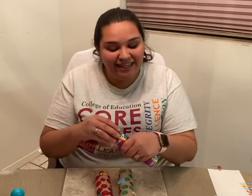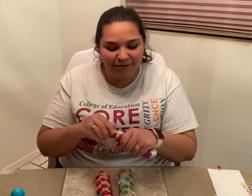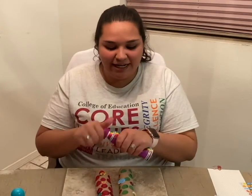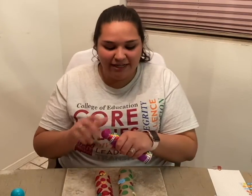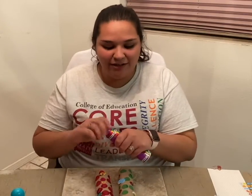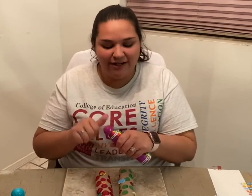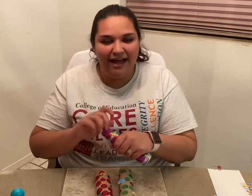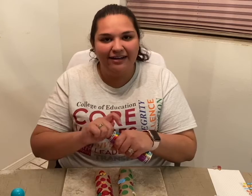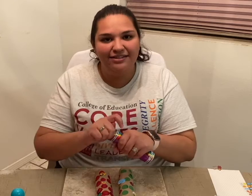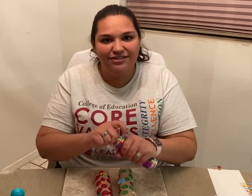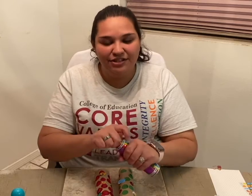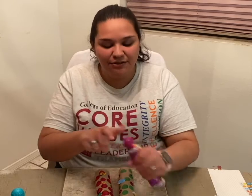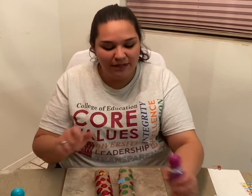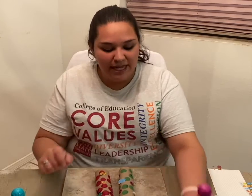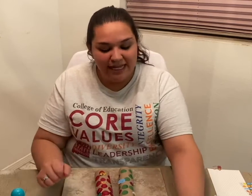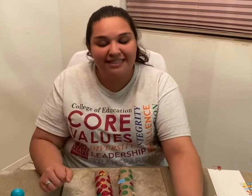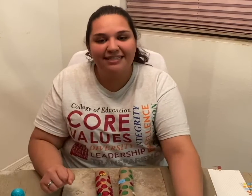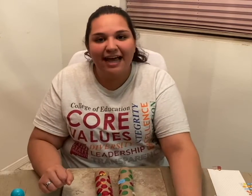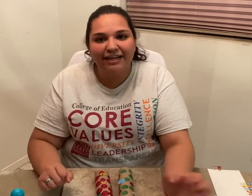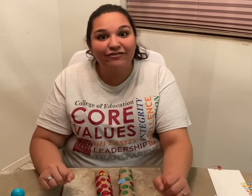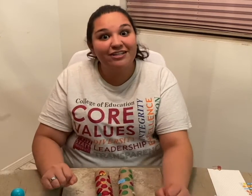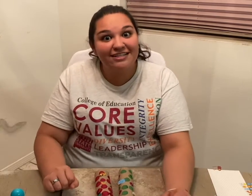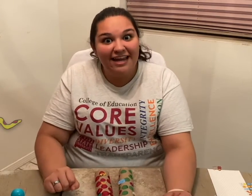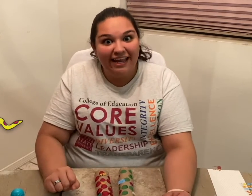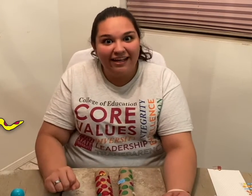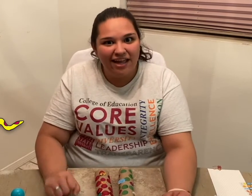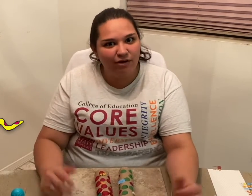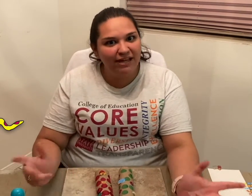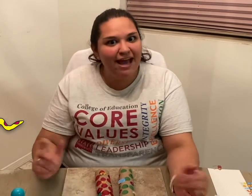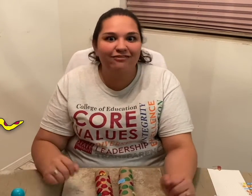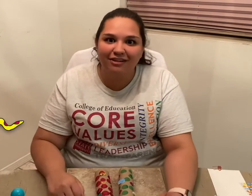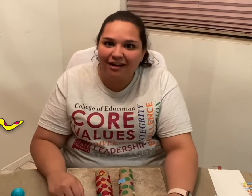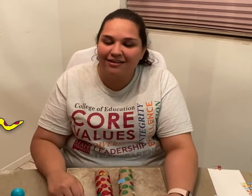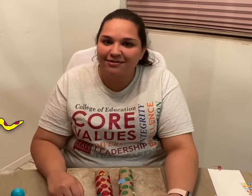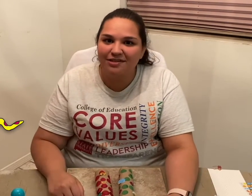we're going to learn how to do is the sign for "snake", and we have a lot of those in